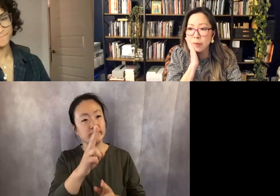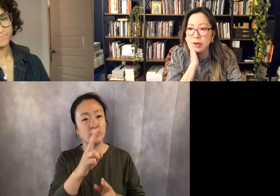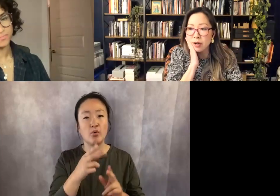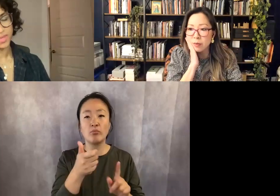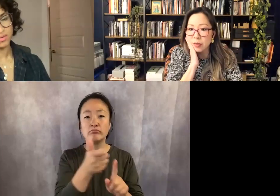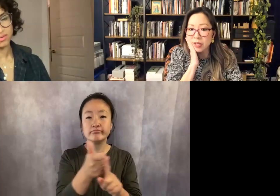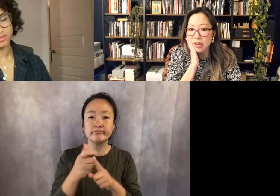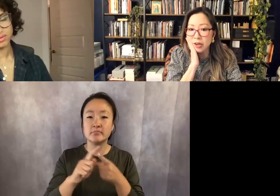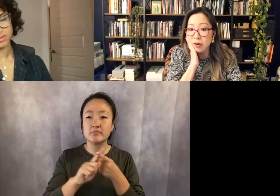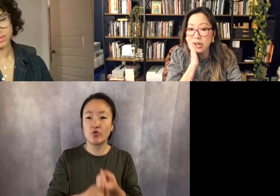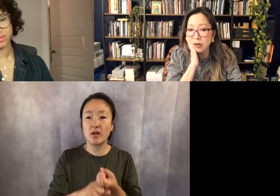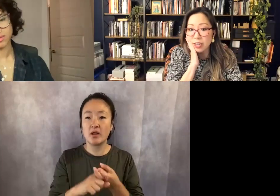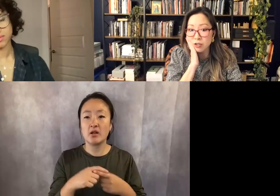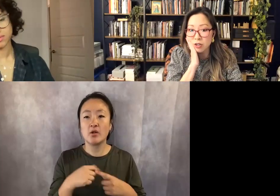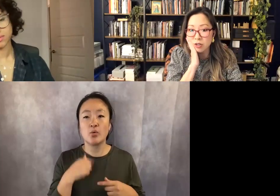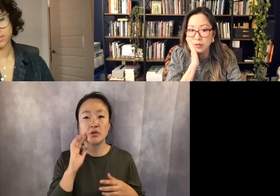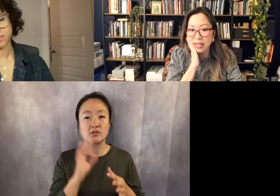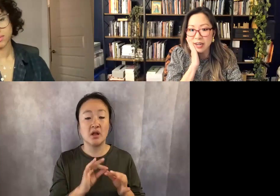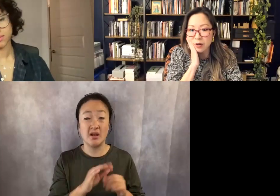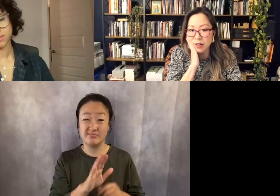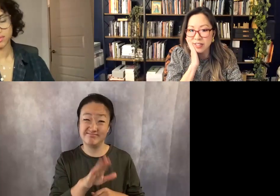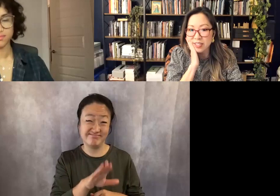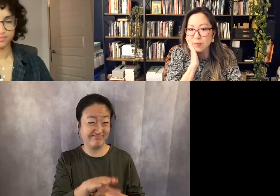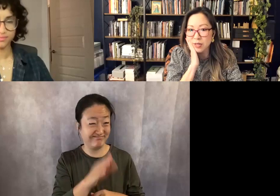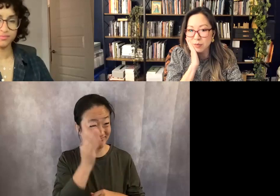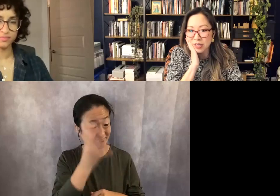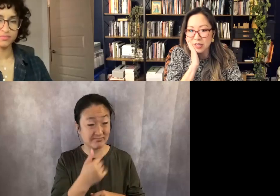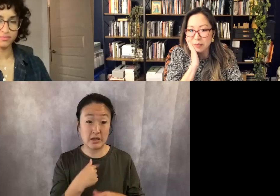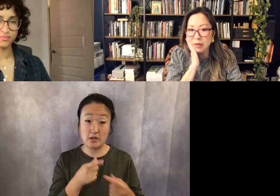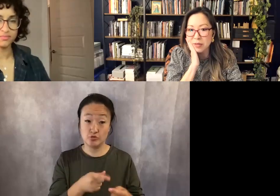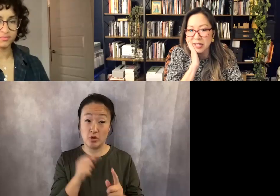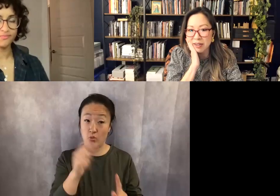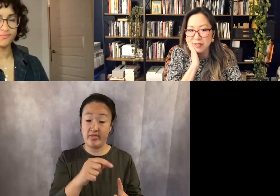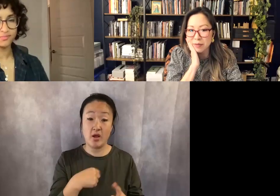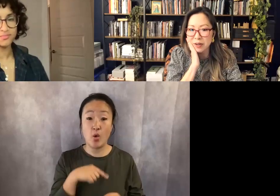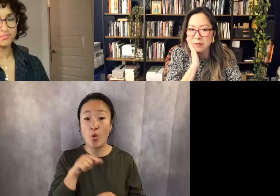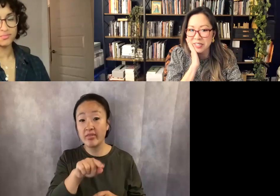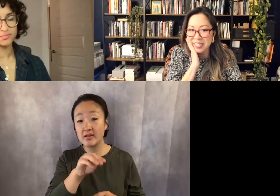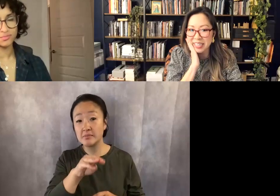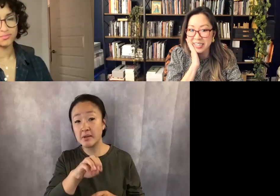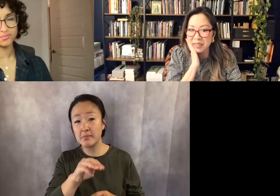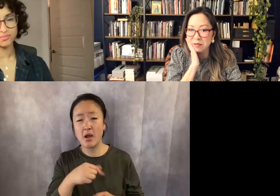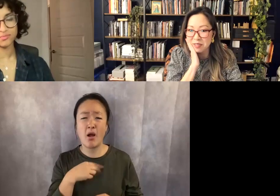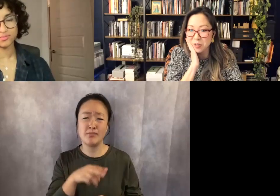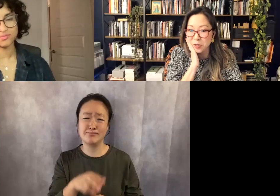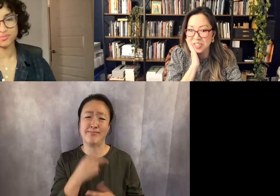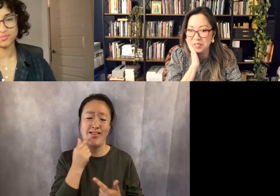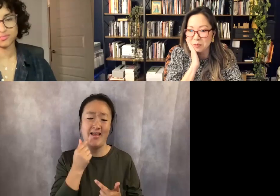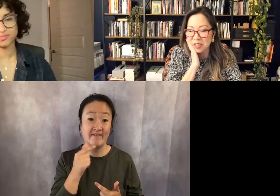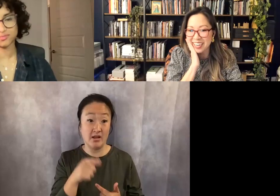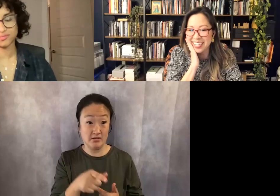come out and be like, Oh, yeah, and I struggle with that or this meme really made me laugh. 00:51:05.000 --> 00:51:13.000 And I'm like, Oh, really, that because that was the dirtiest one.